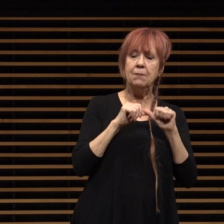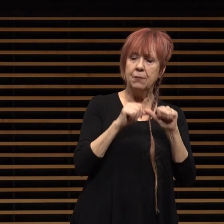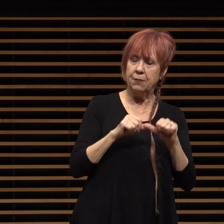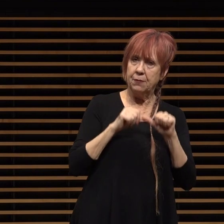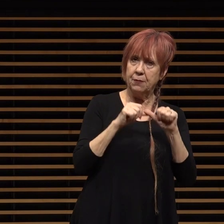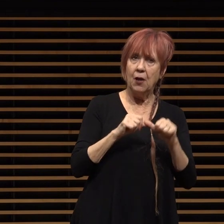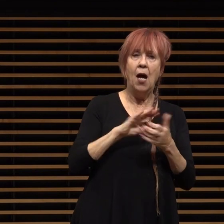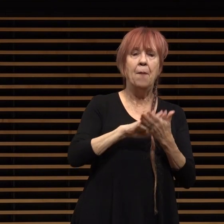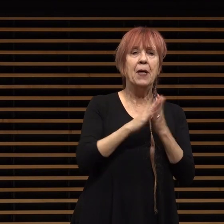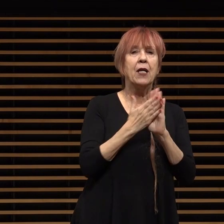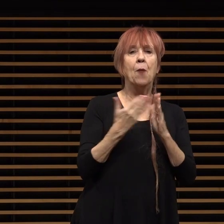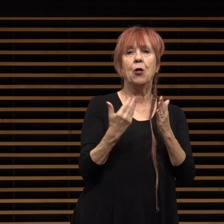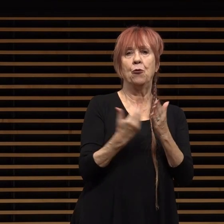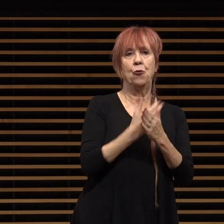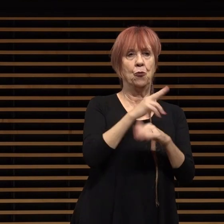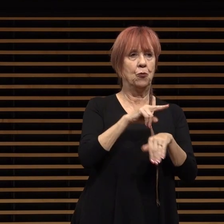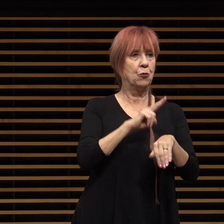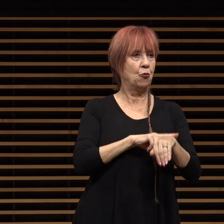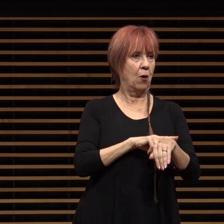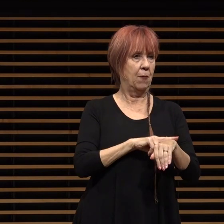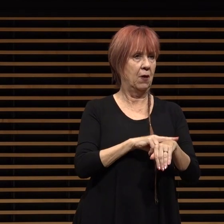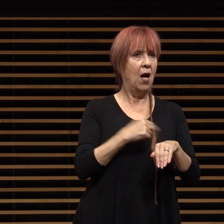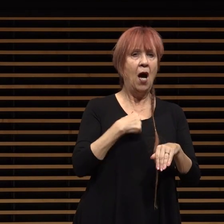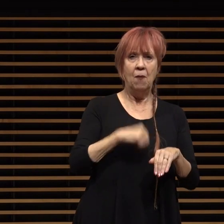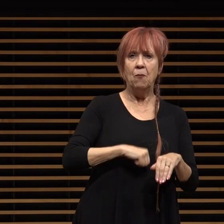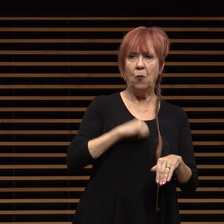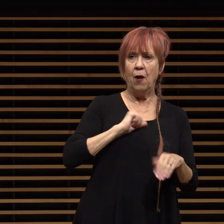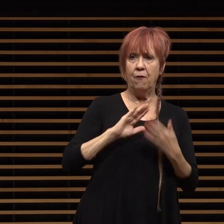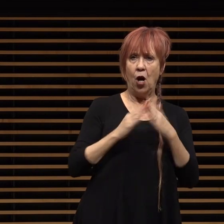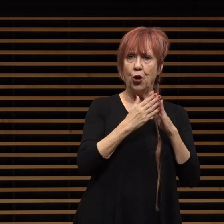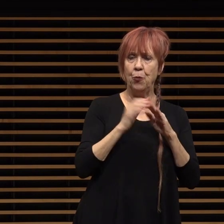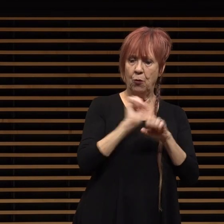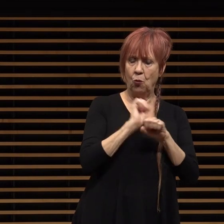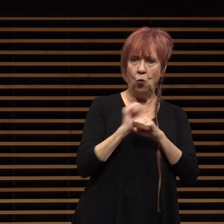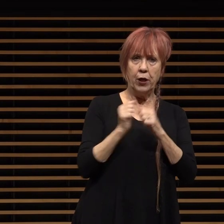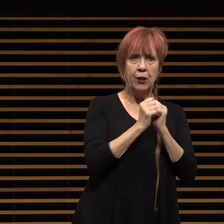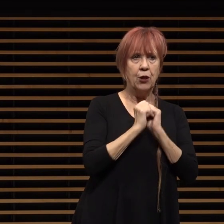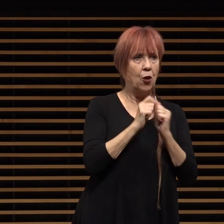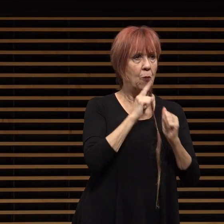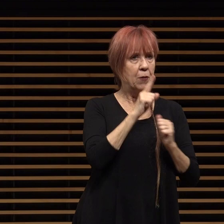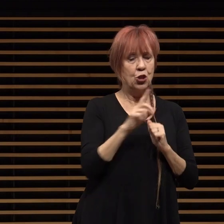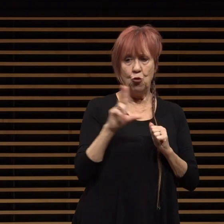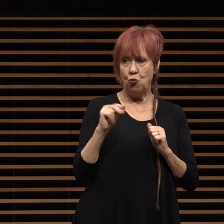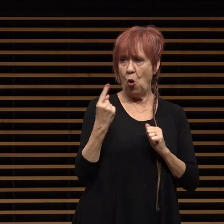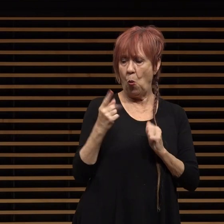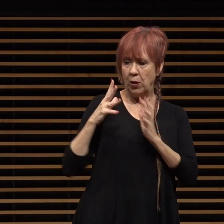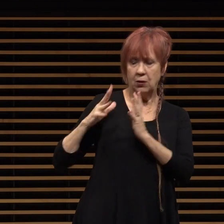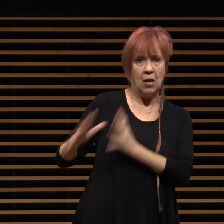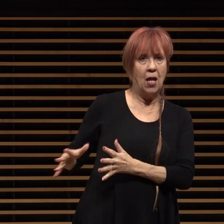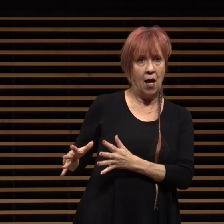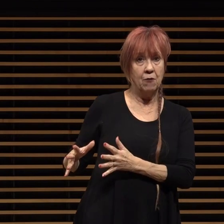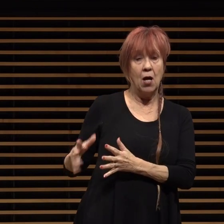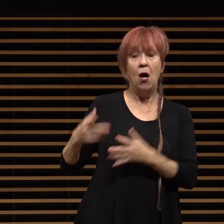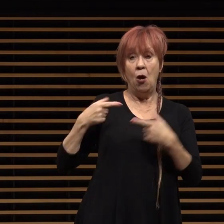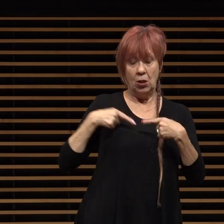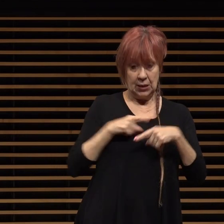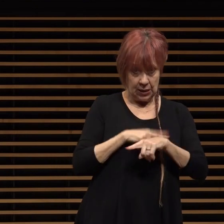normal i'm proud of our community for working together to ensure no one was left